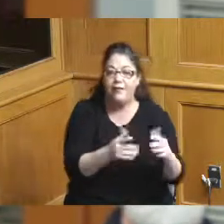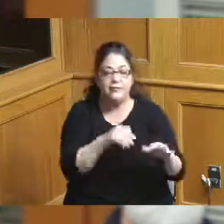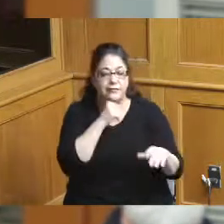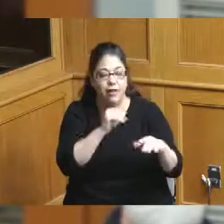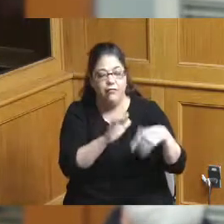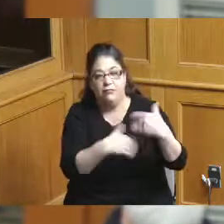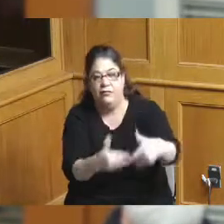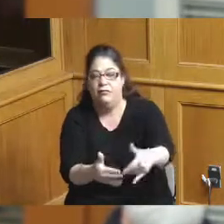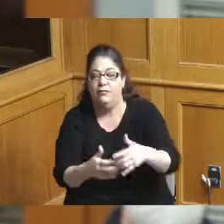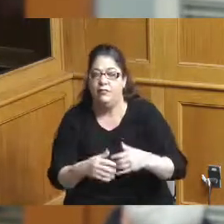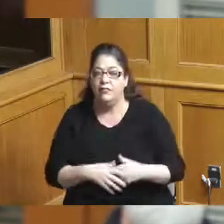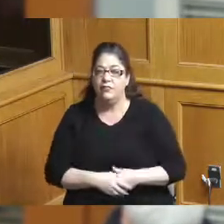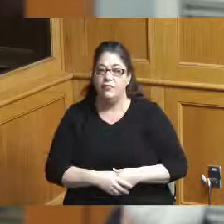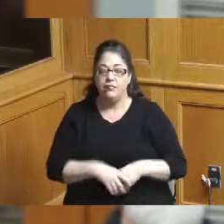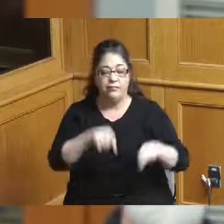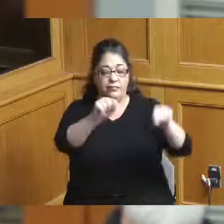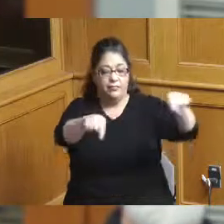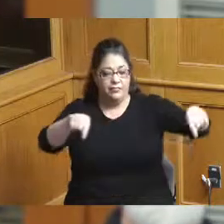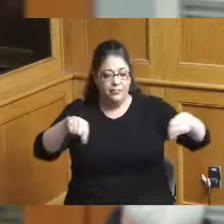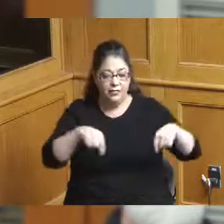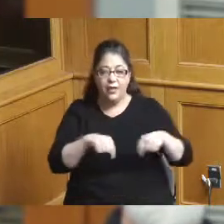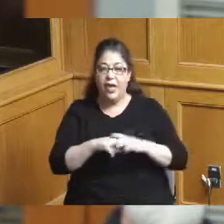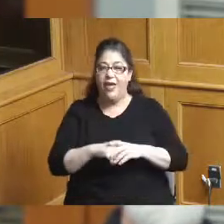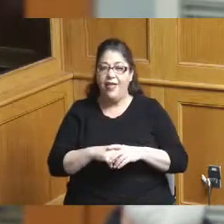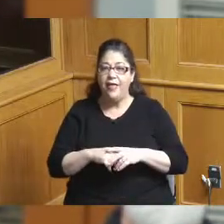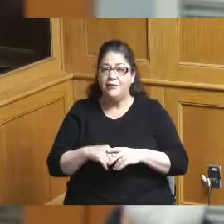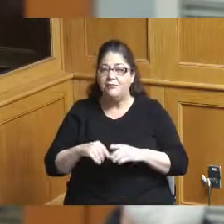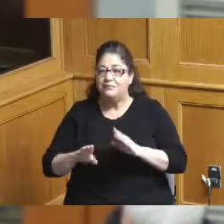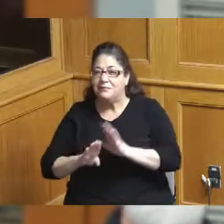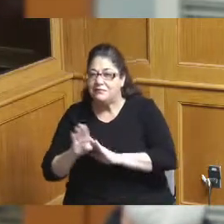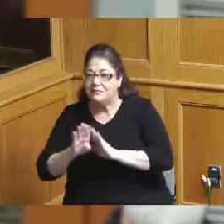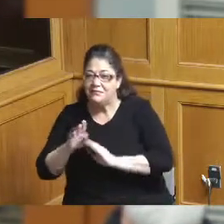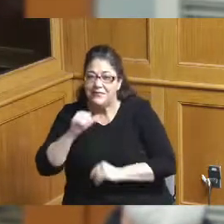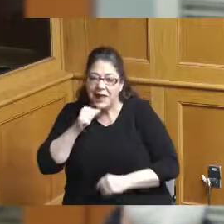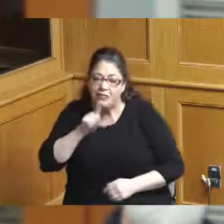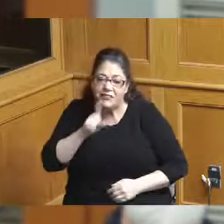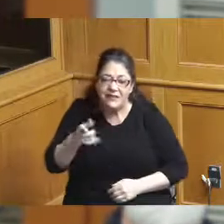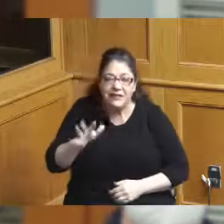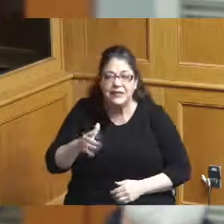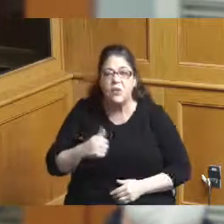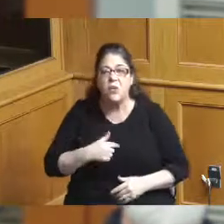the parcels around the convention center are vacant or underdeveloped and we all know what was